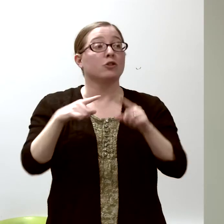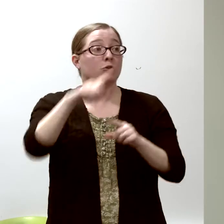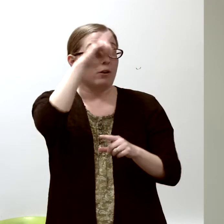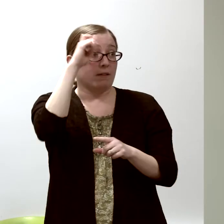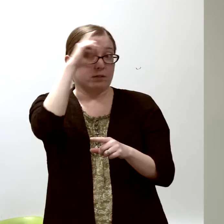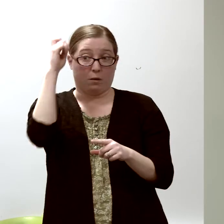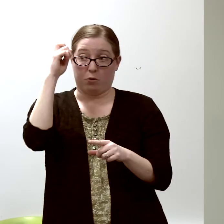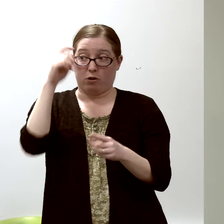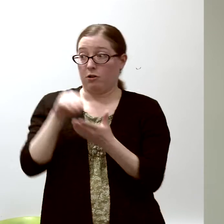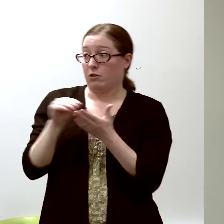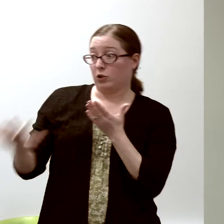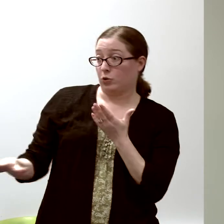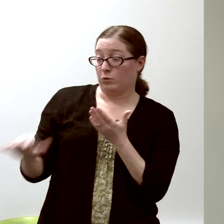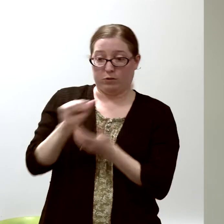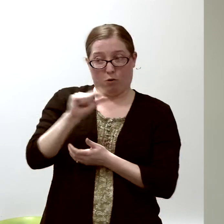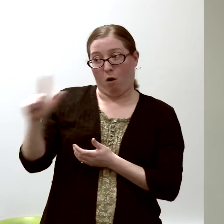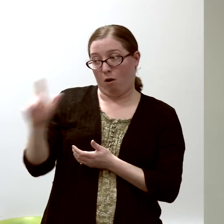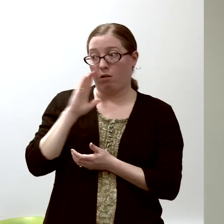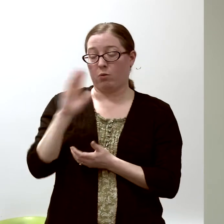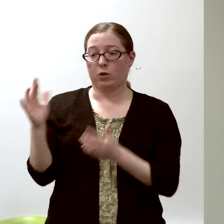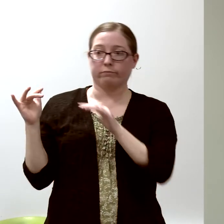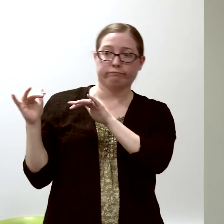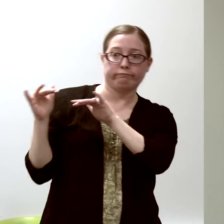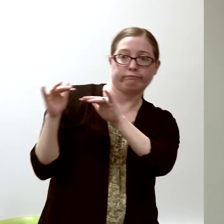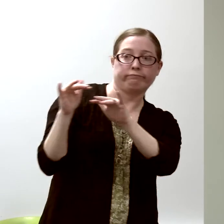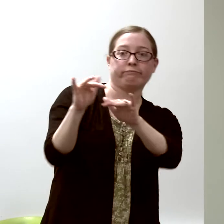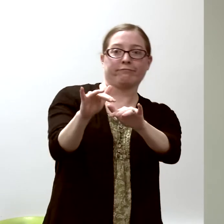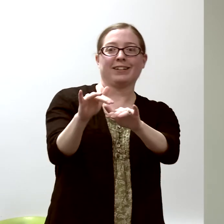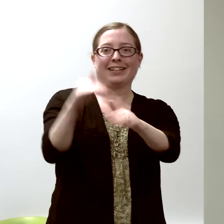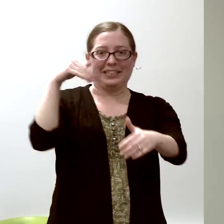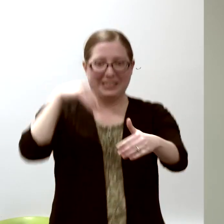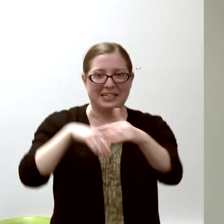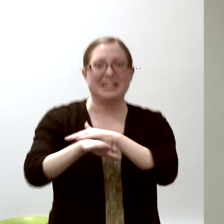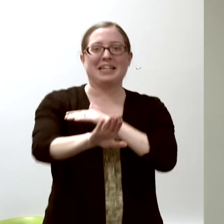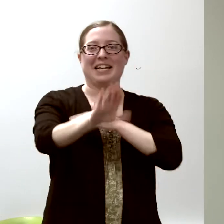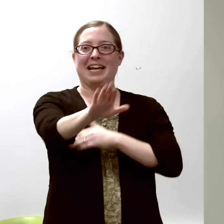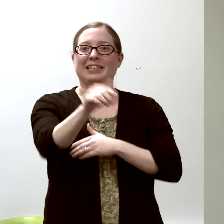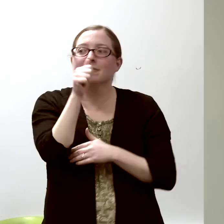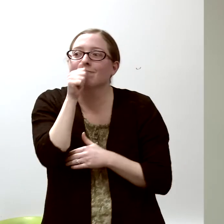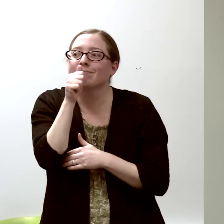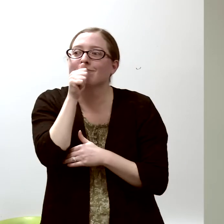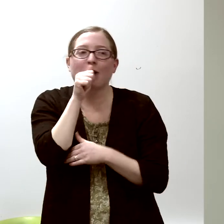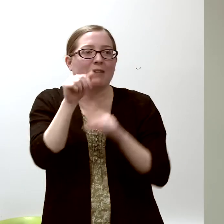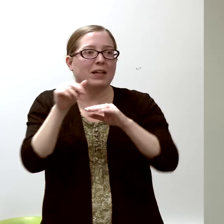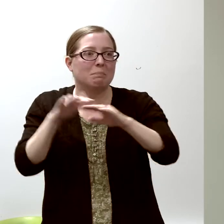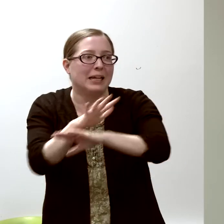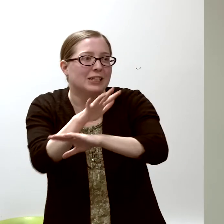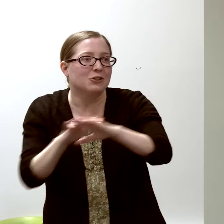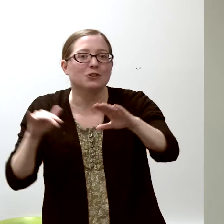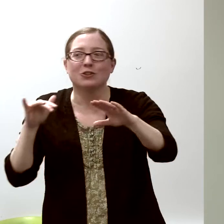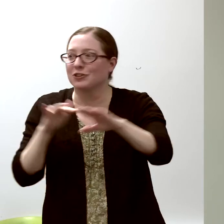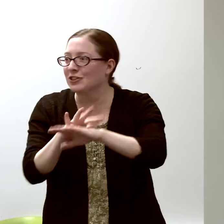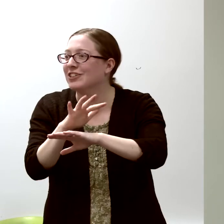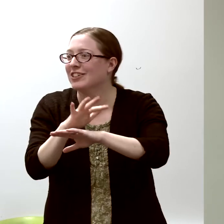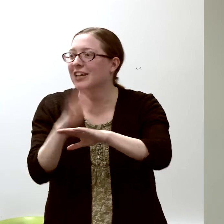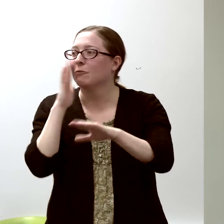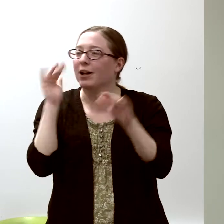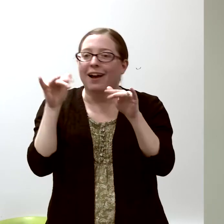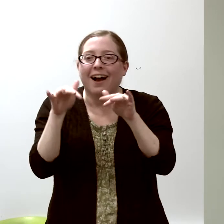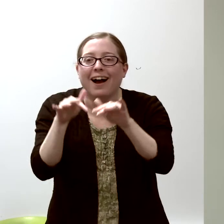would go at night and invade his private beach... [Chuckles]